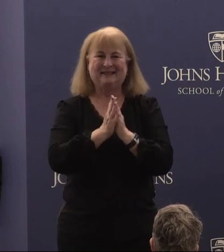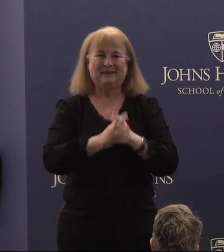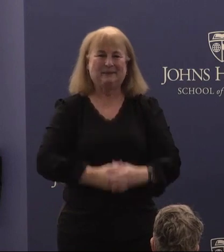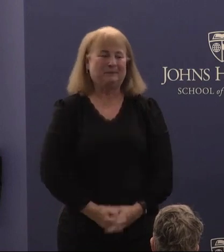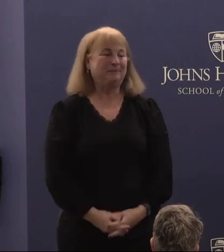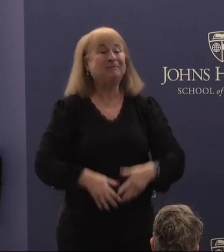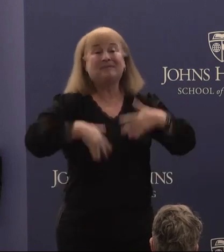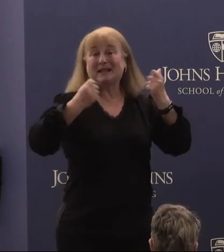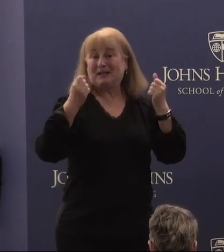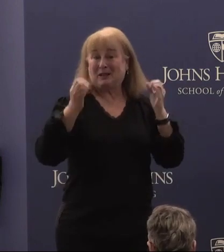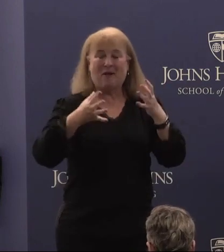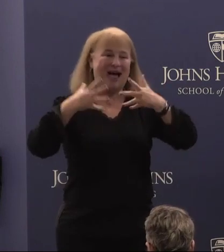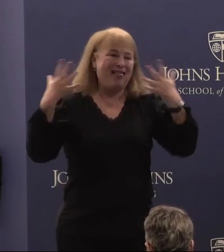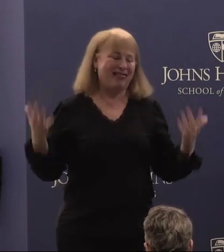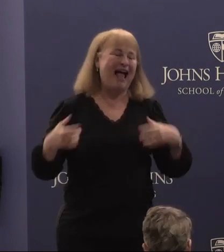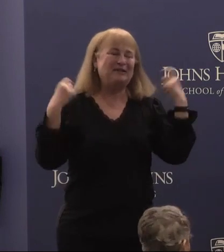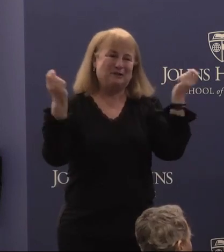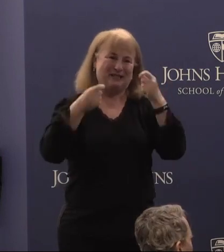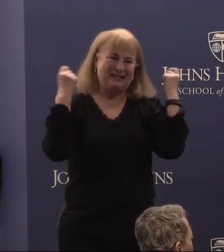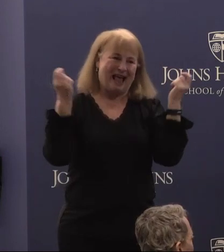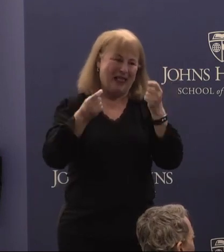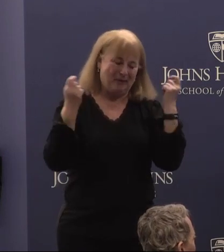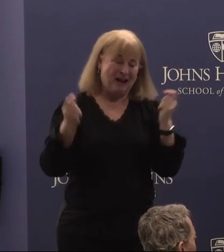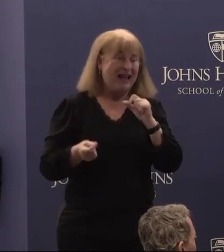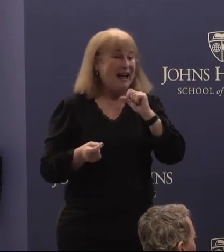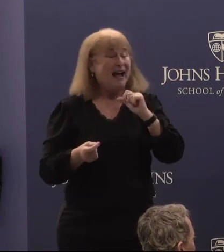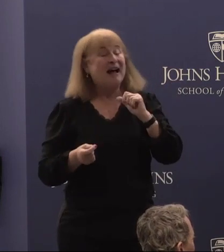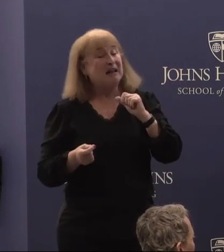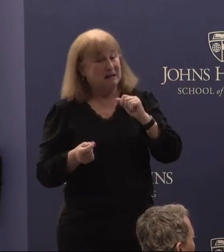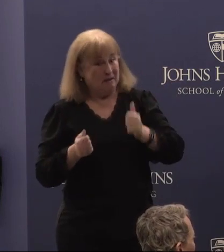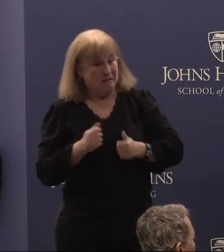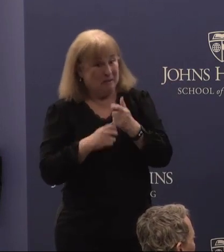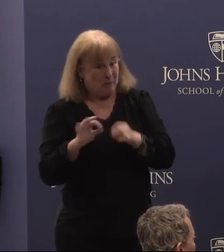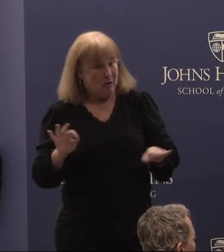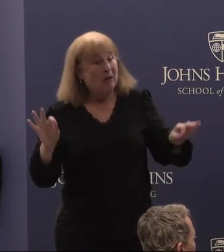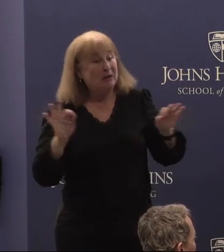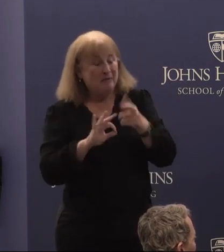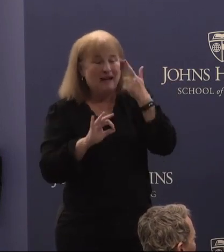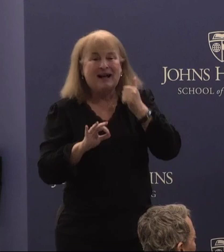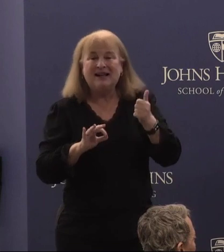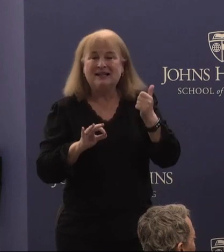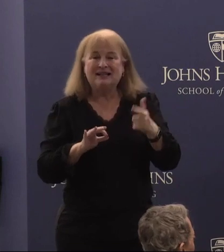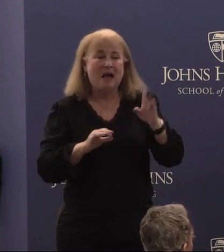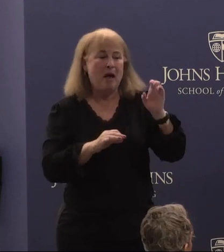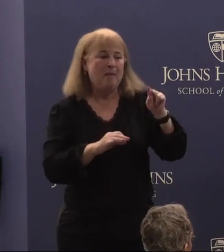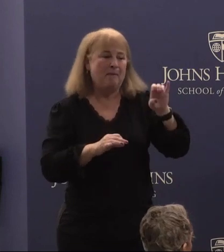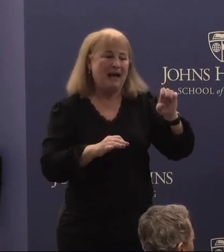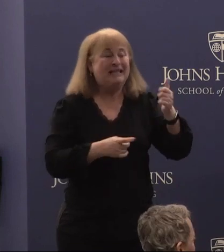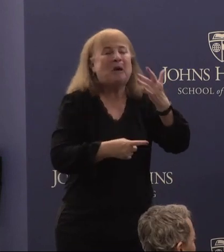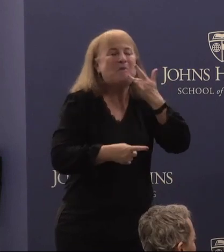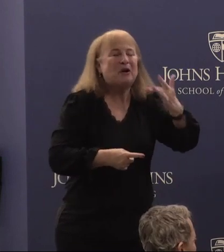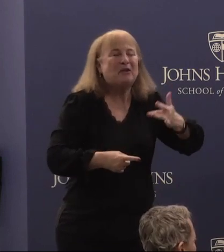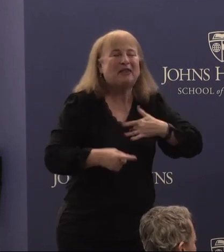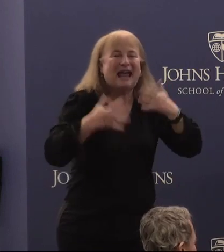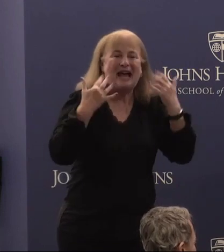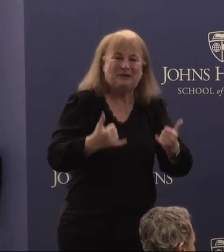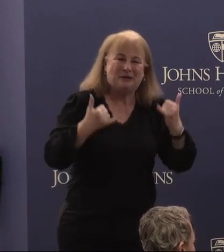So there's a lot to celebrate, and not the least of which, because it's also Bonnie's birthday today.